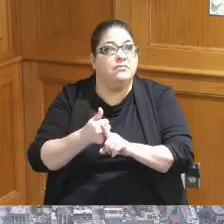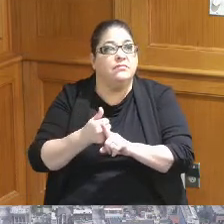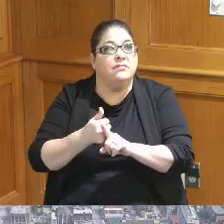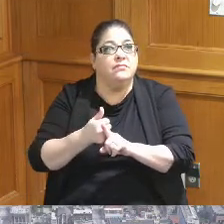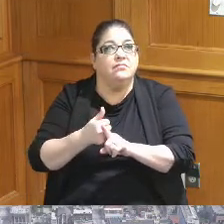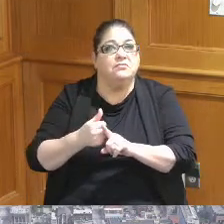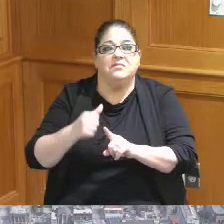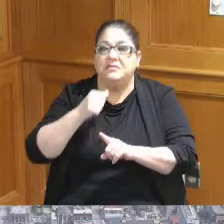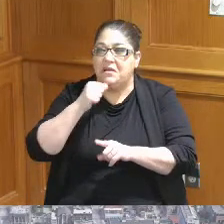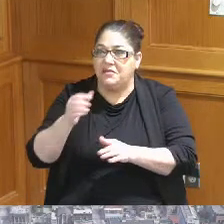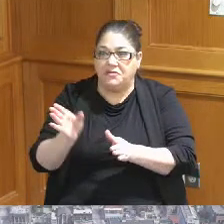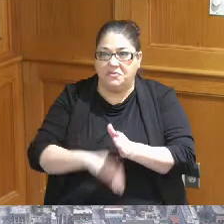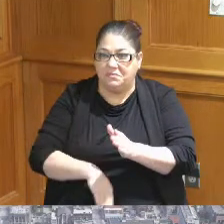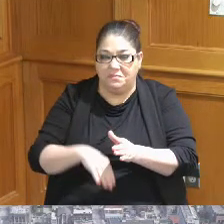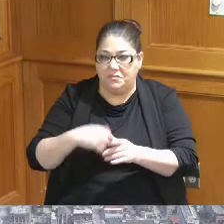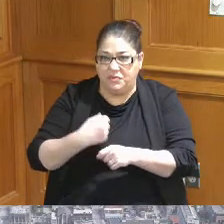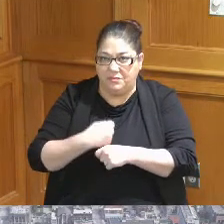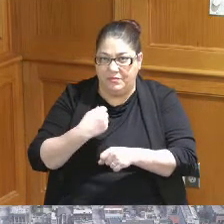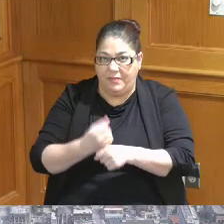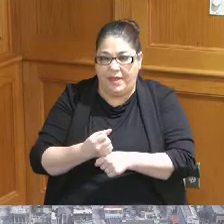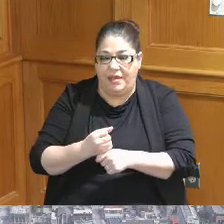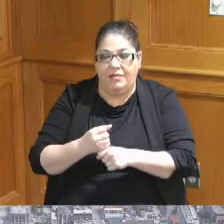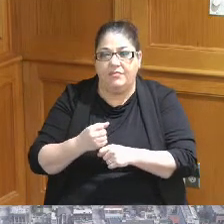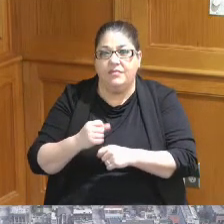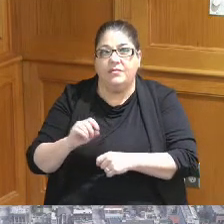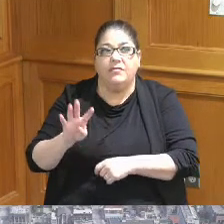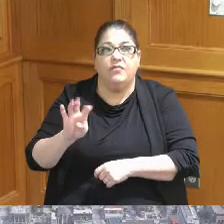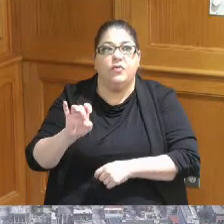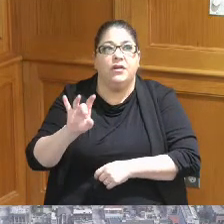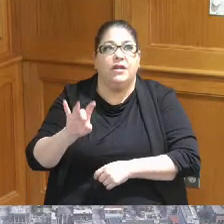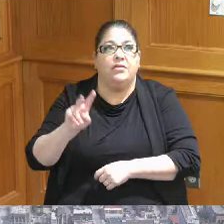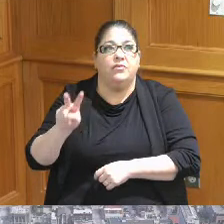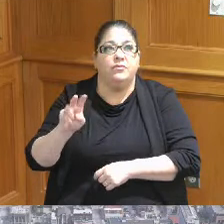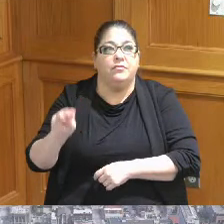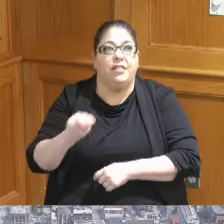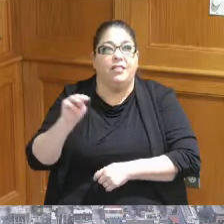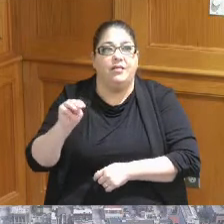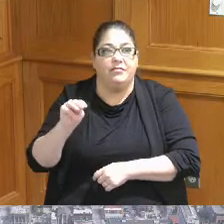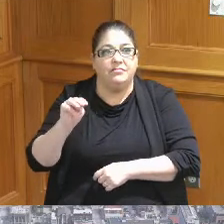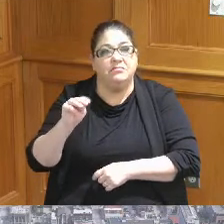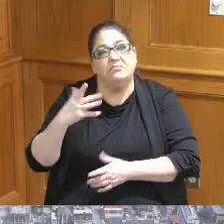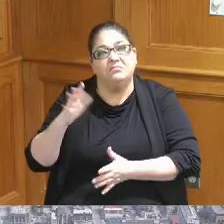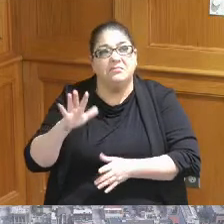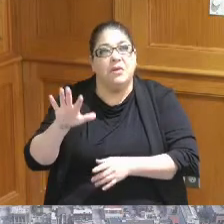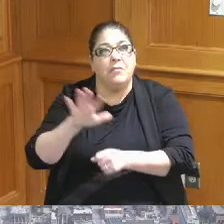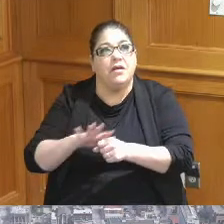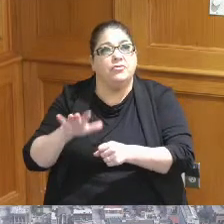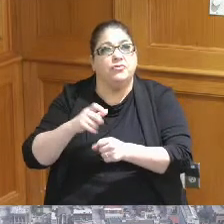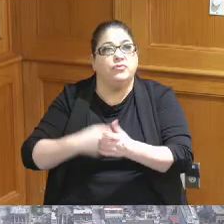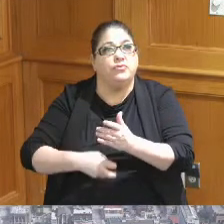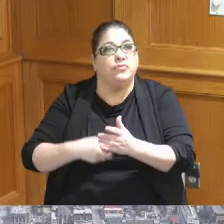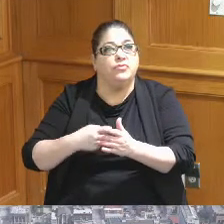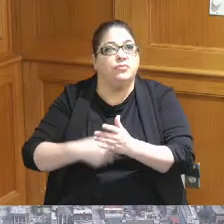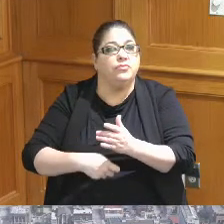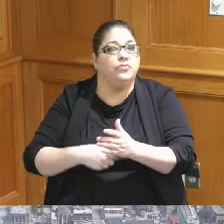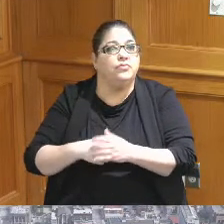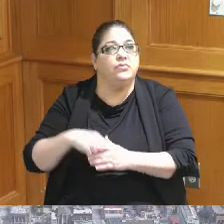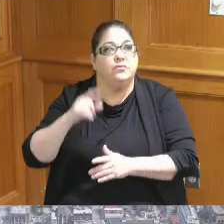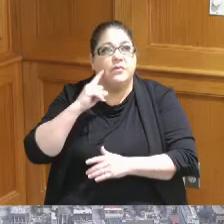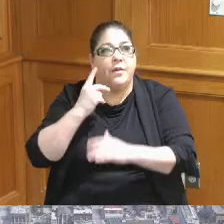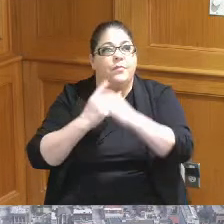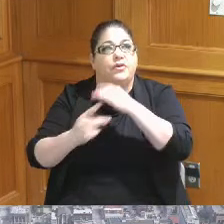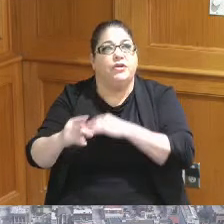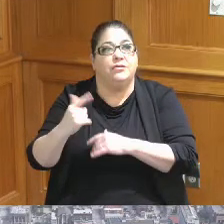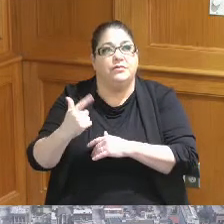inexpensive undertaking total project costs around 482 million there is a projected Gap in that of